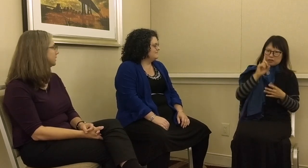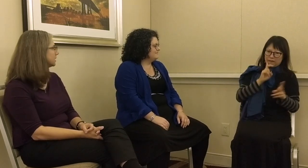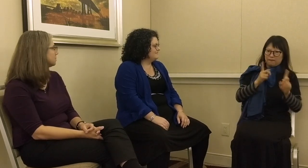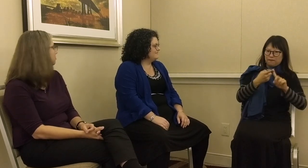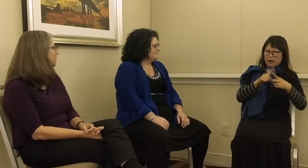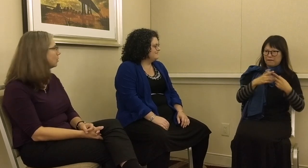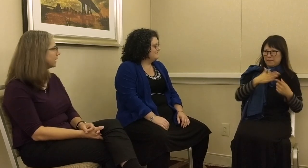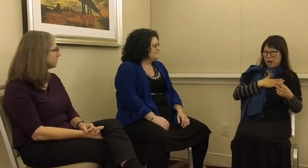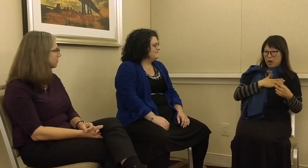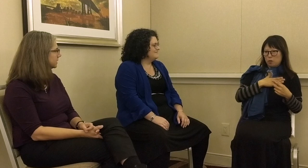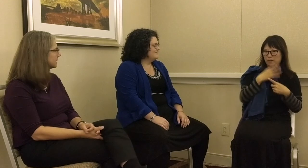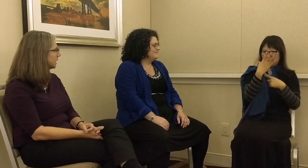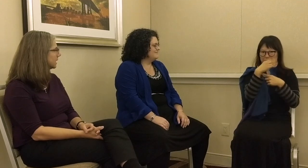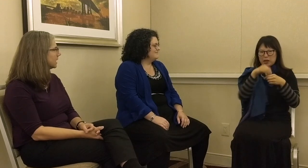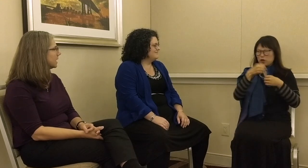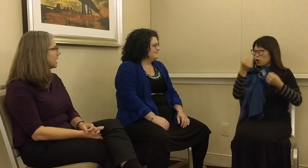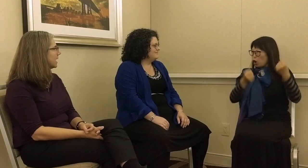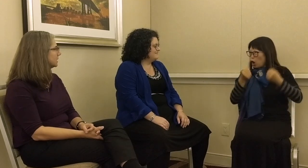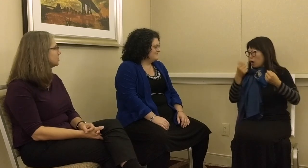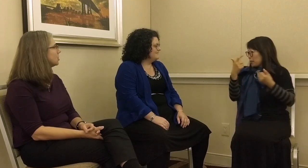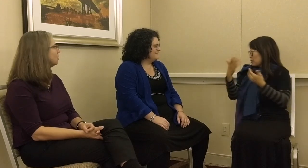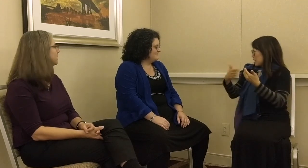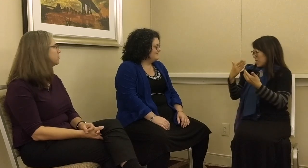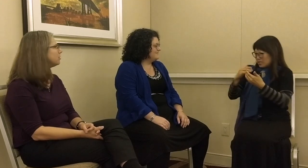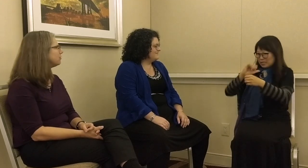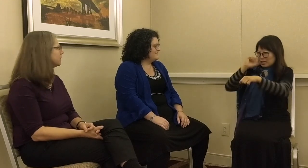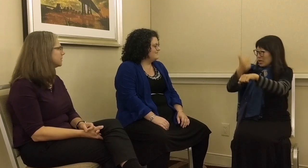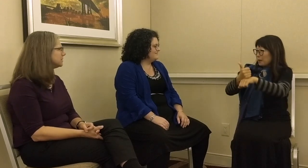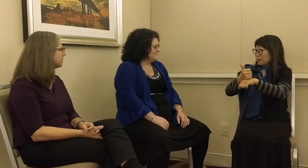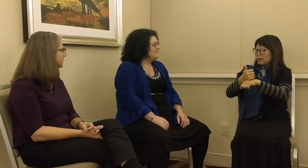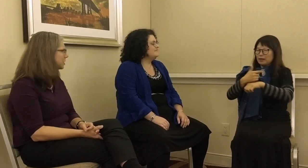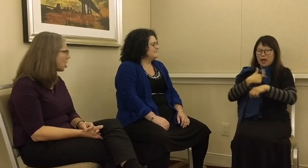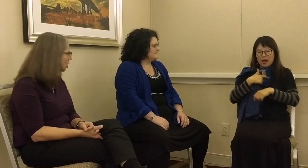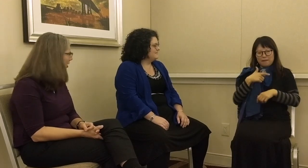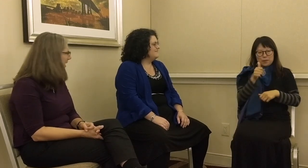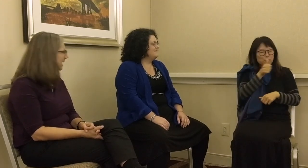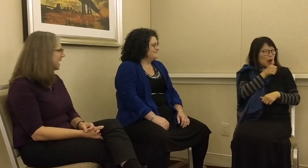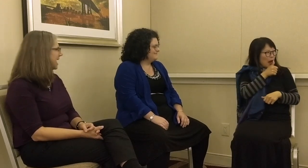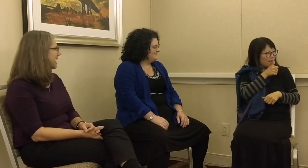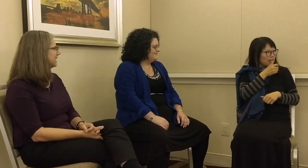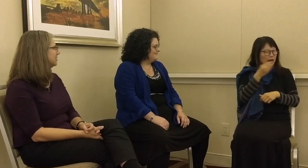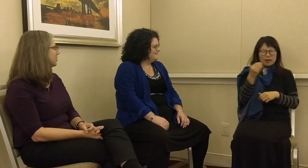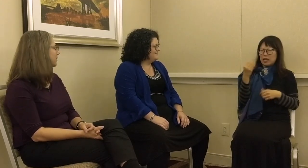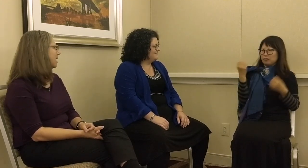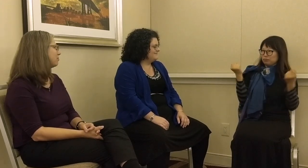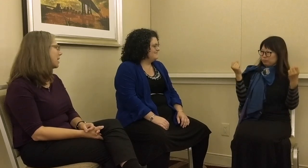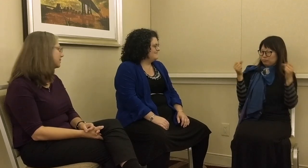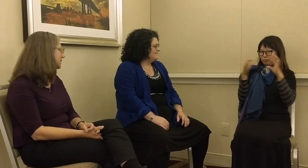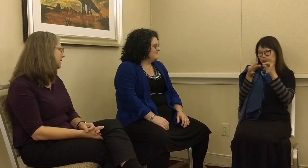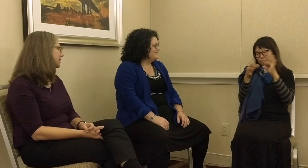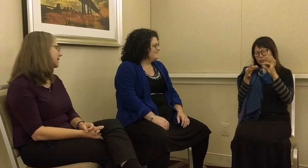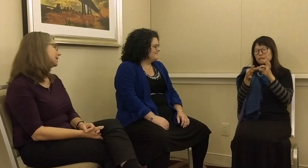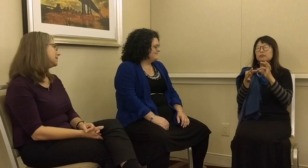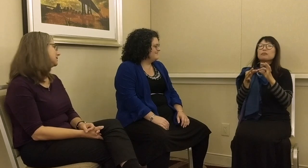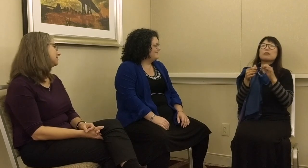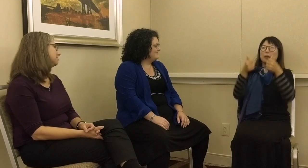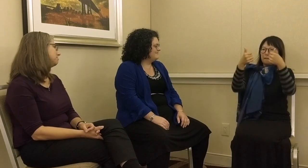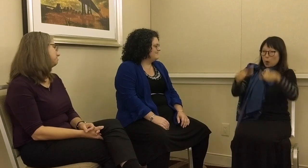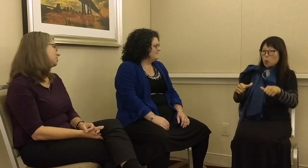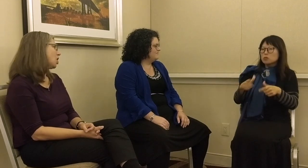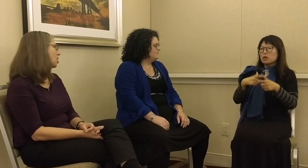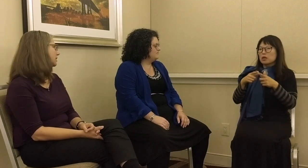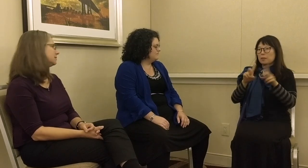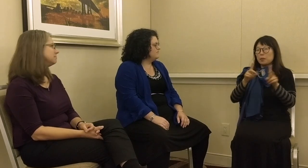be exploding recently. People will film themselves in the car. They have privacy. They can talk,